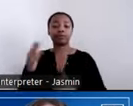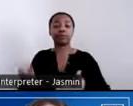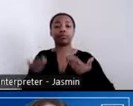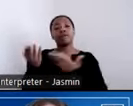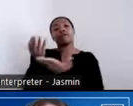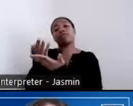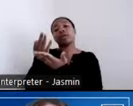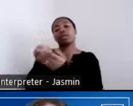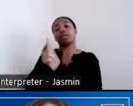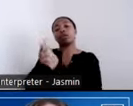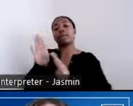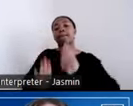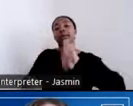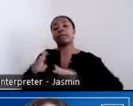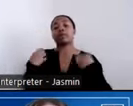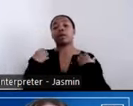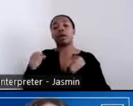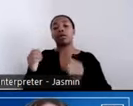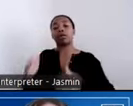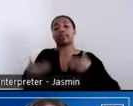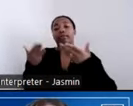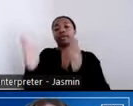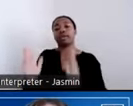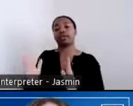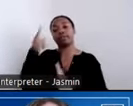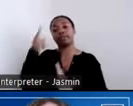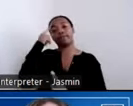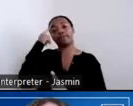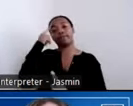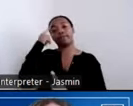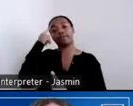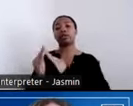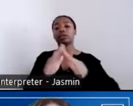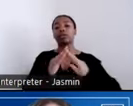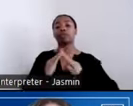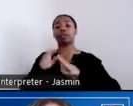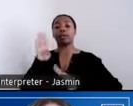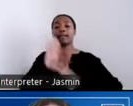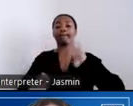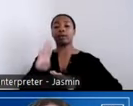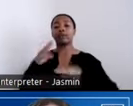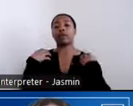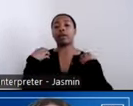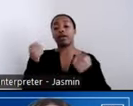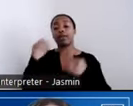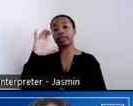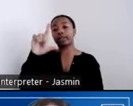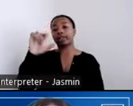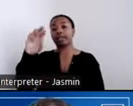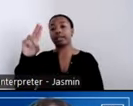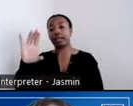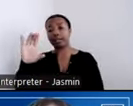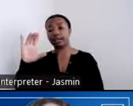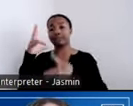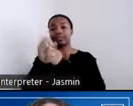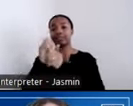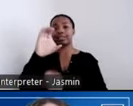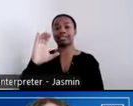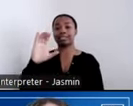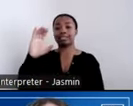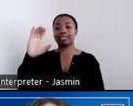health providers for Certified Community Behavioral Health Clinics, or CCBHCs. This